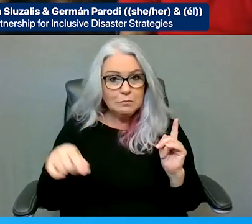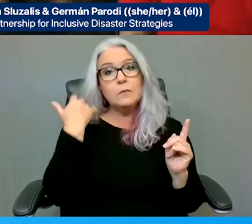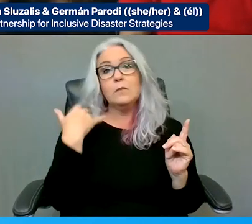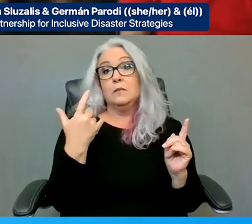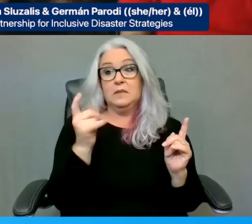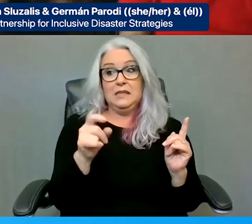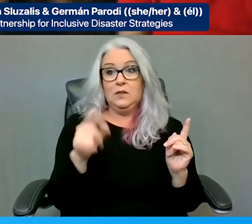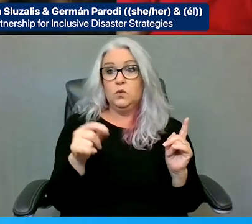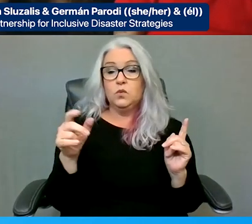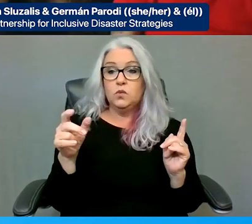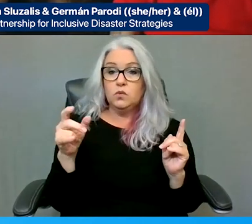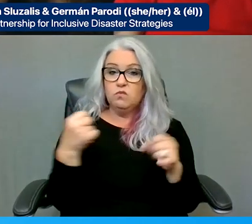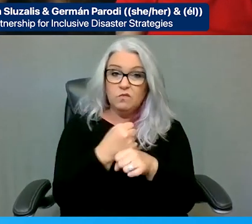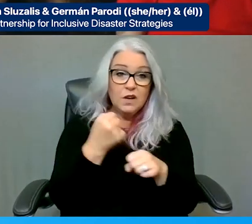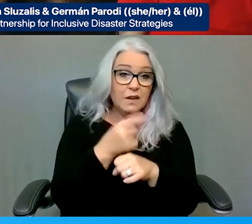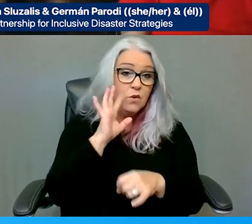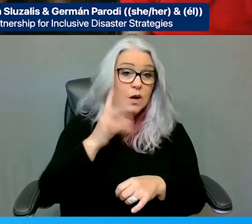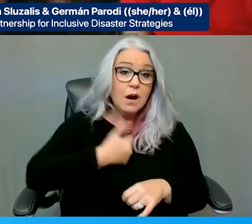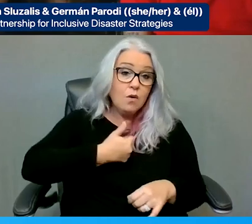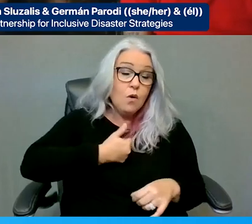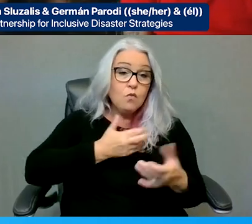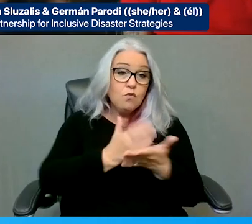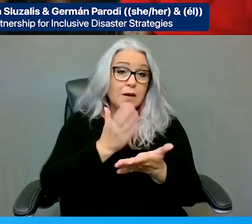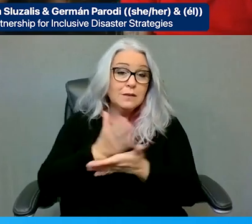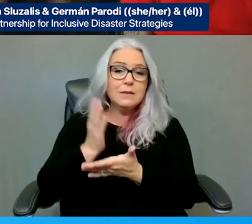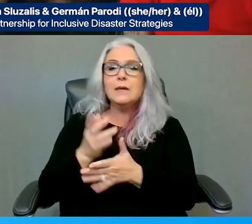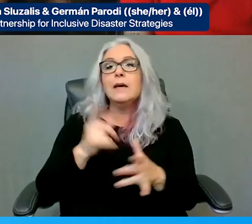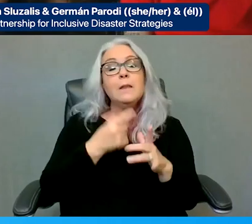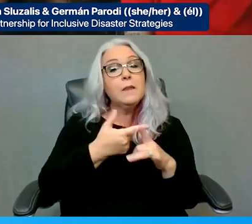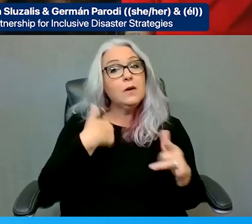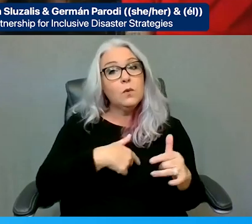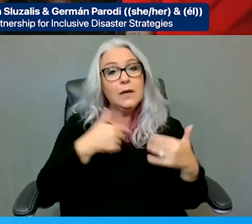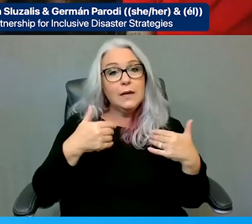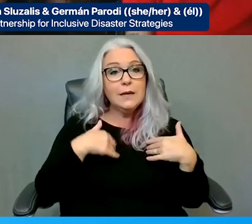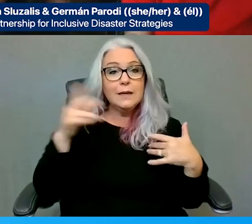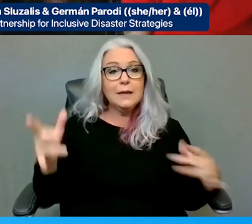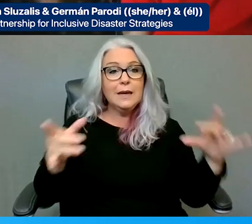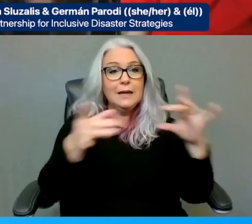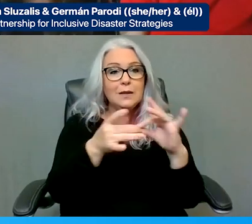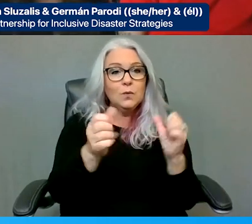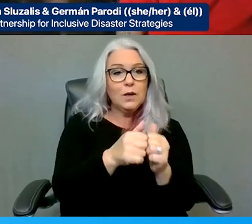me to connect with Germán and Shaylin, and, you know, in our